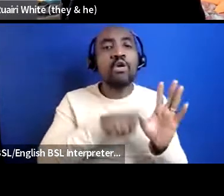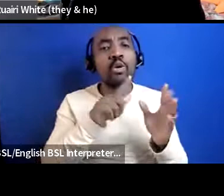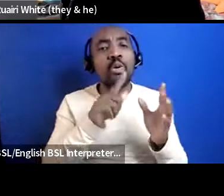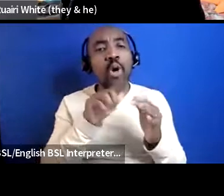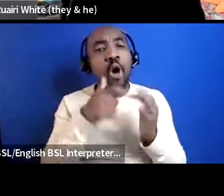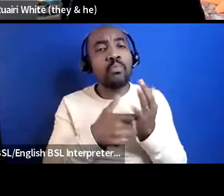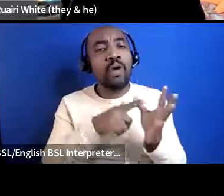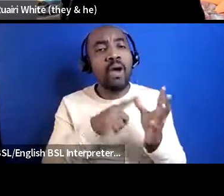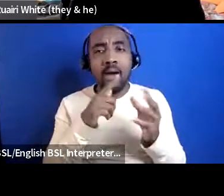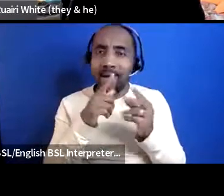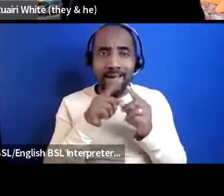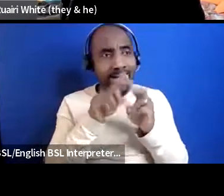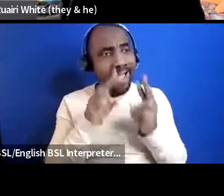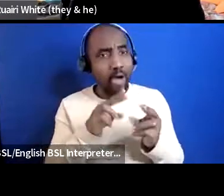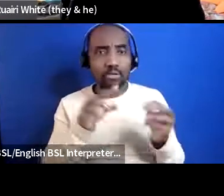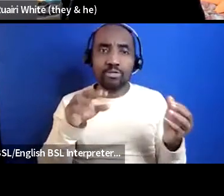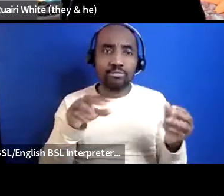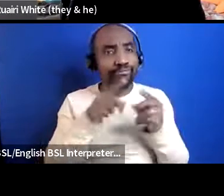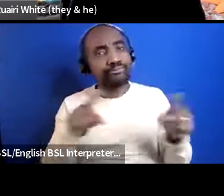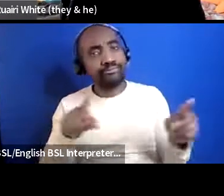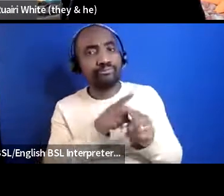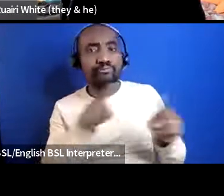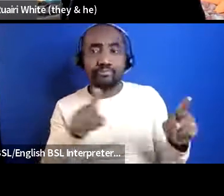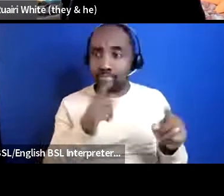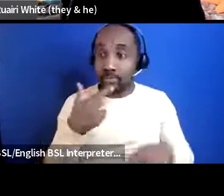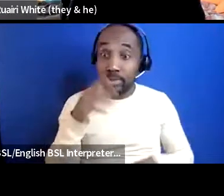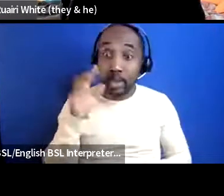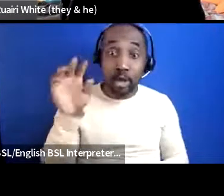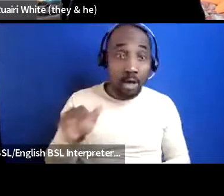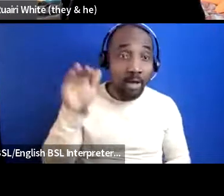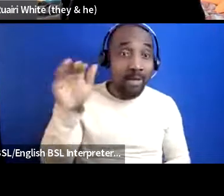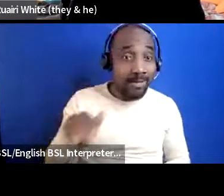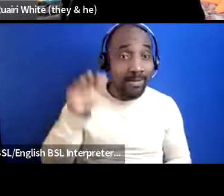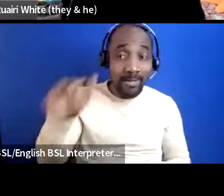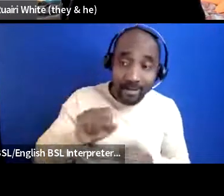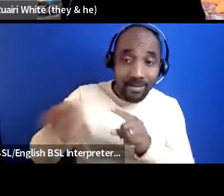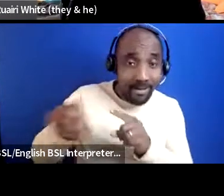right so it's be annoying and people might find you a little bit annoying at first but if you